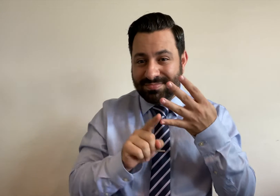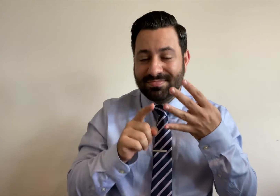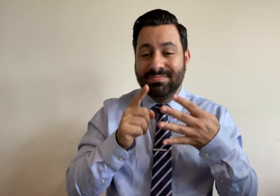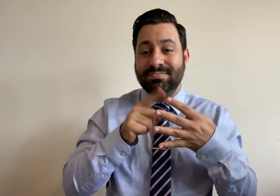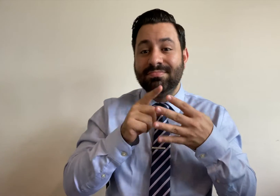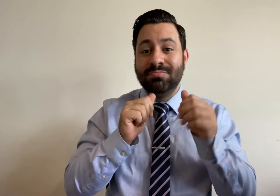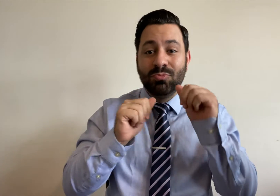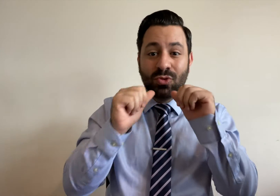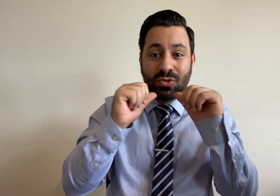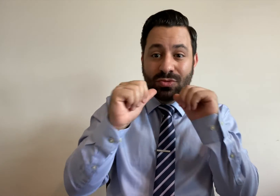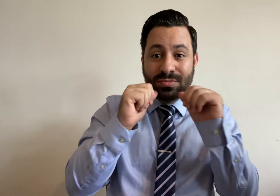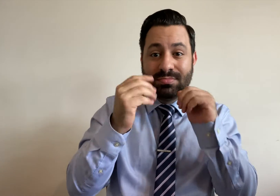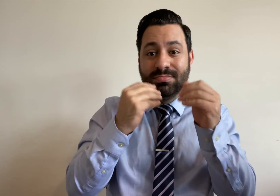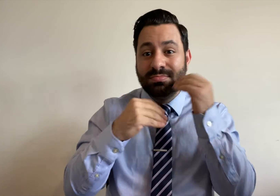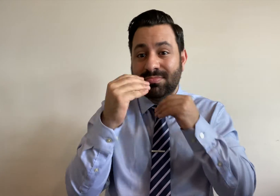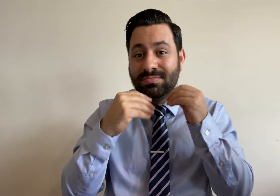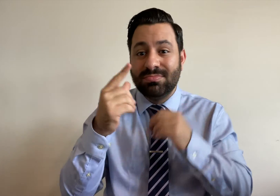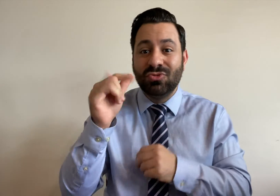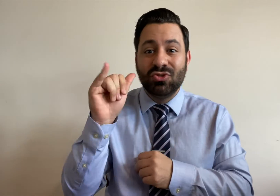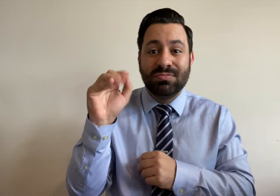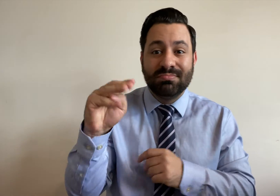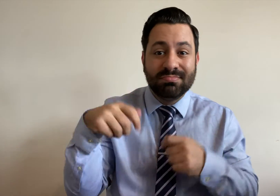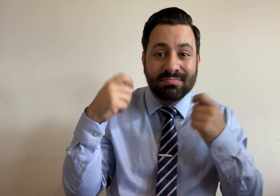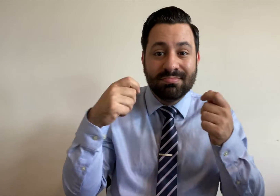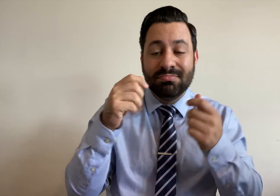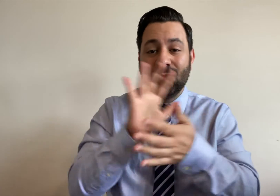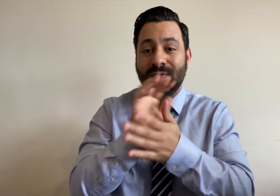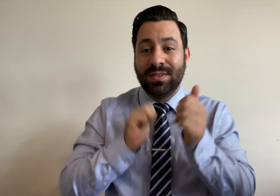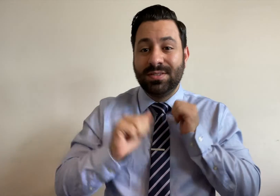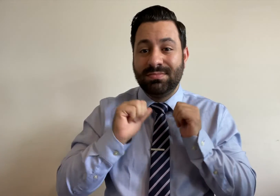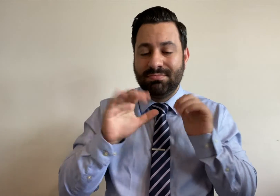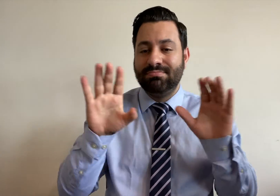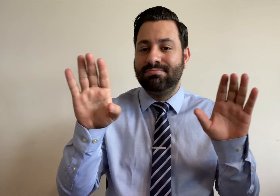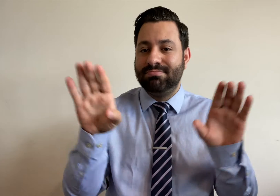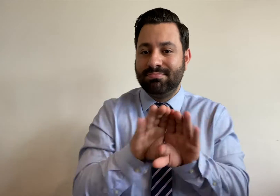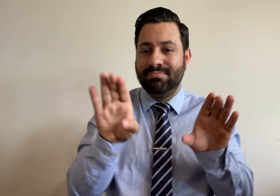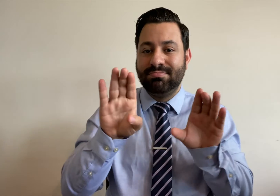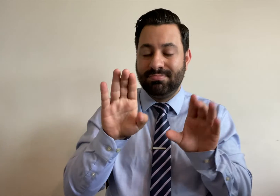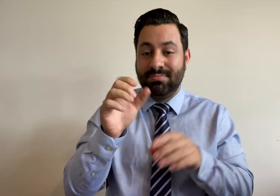Restaurants, bars, gyms, and movie theaters are closed